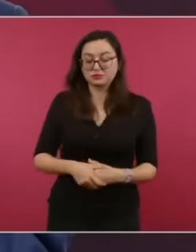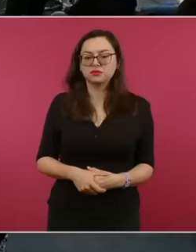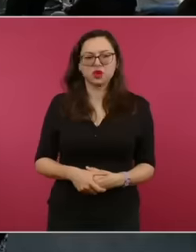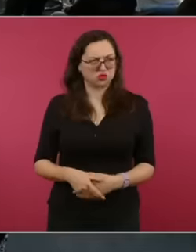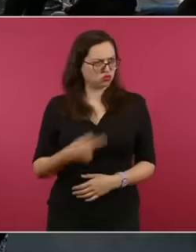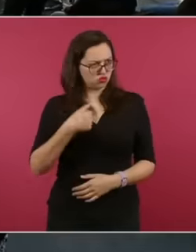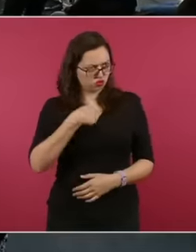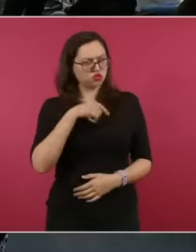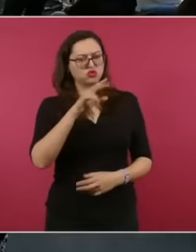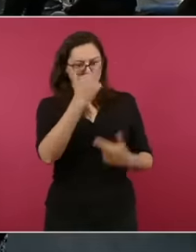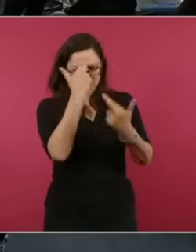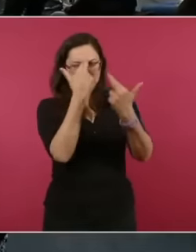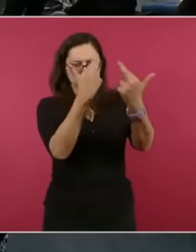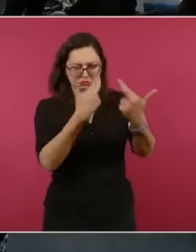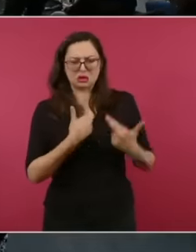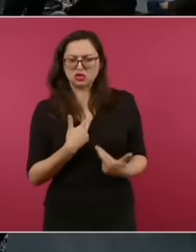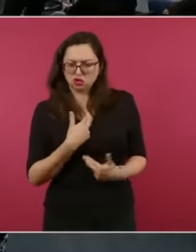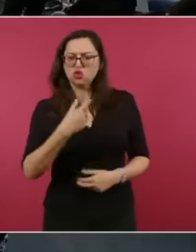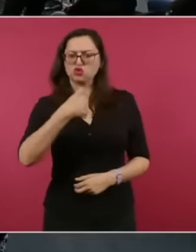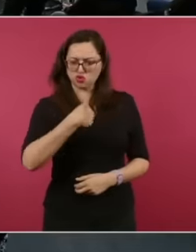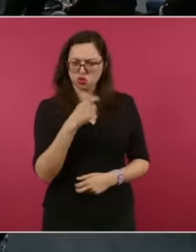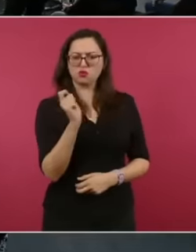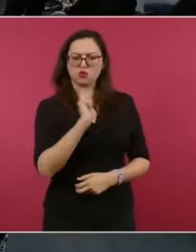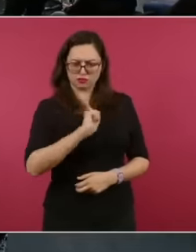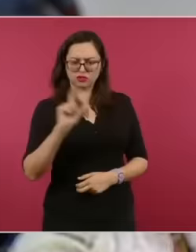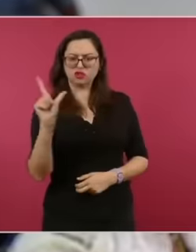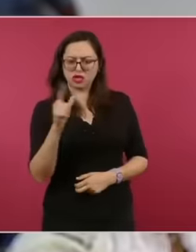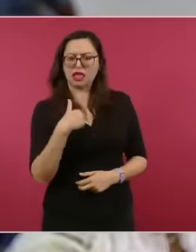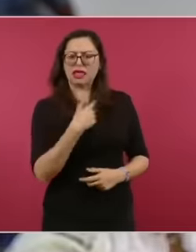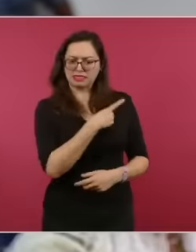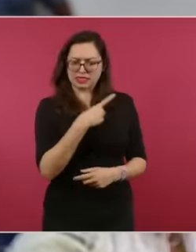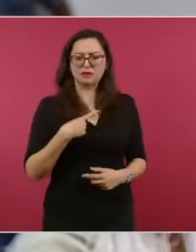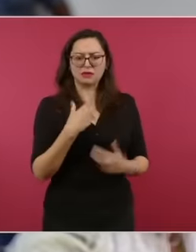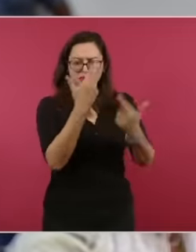I ask for respect because yes, we are professionals. I am doing my job. I am disrespecting.